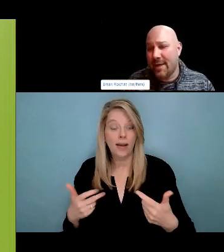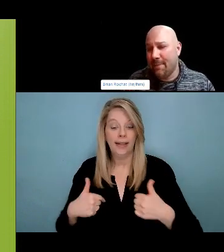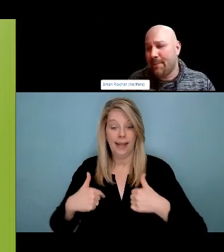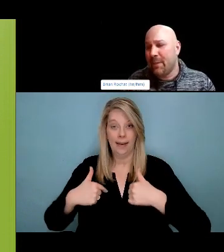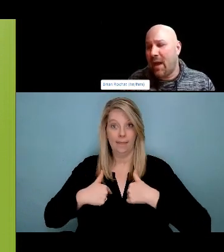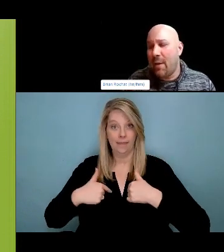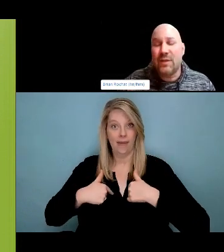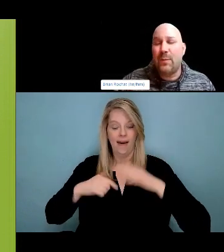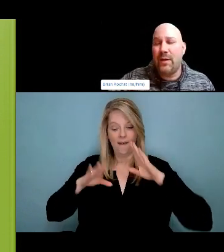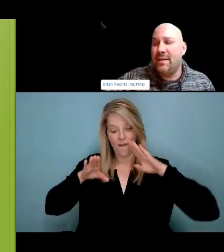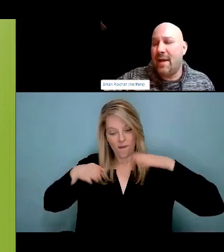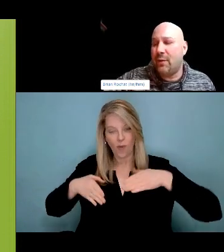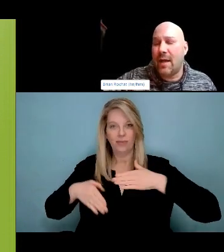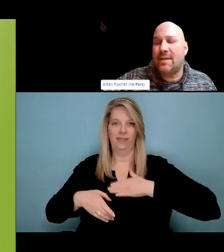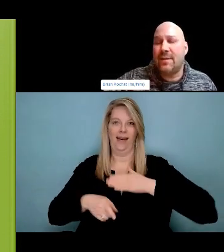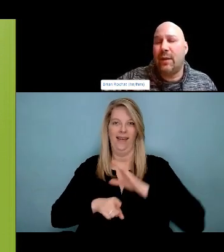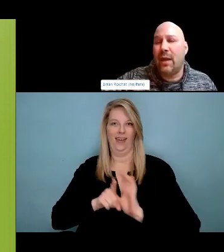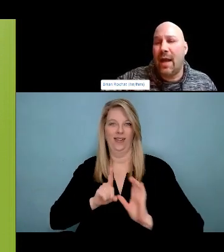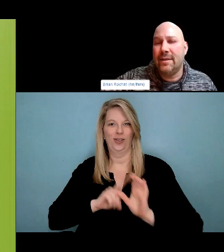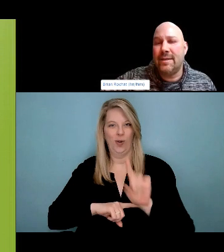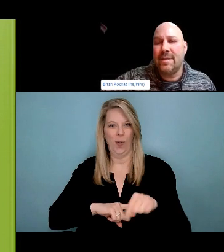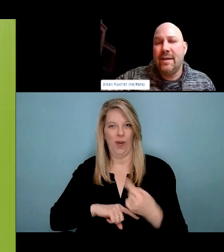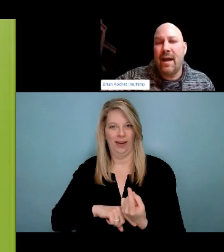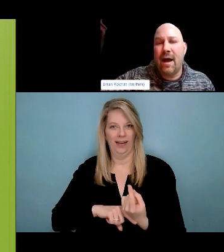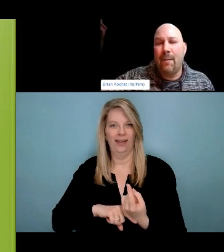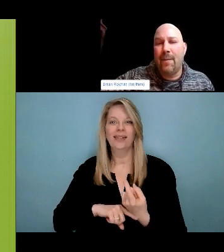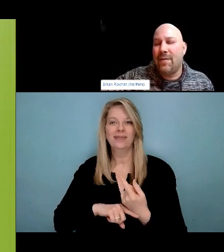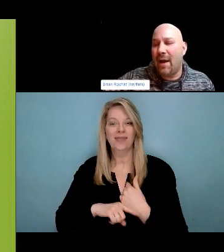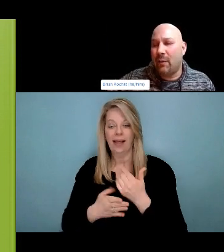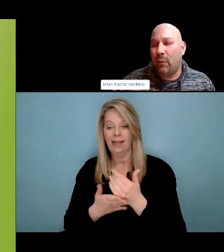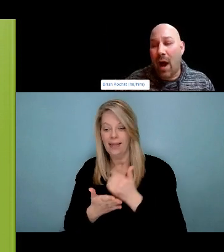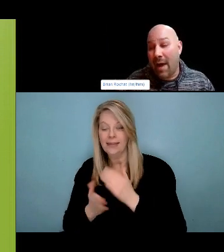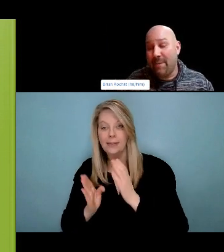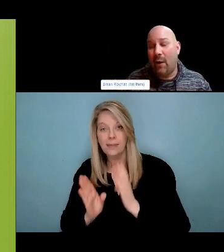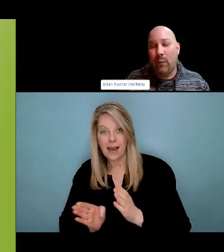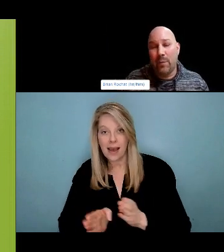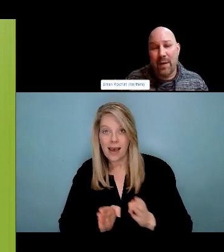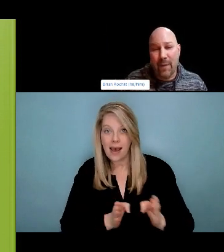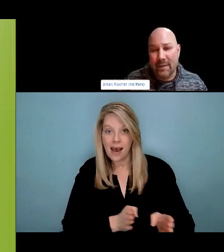harm reduction or substance use. It really comes from a pathologizing stigmatizing